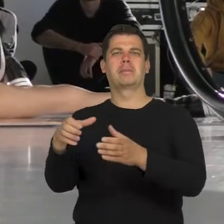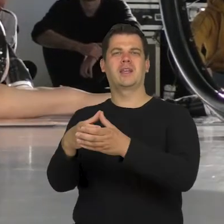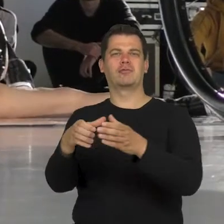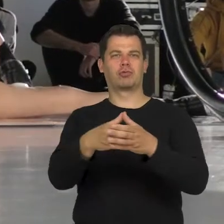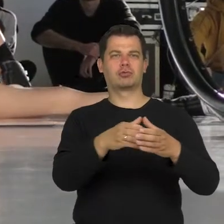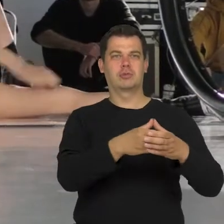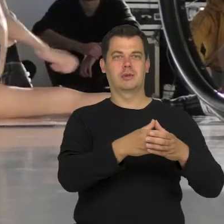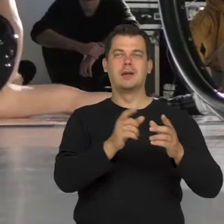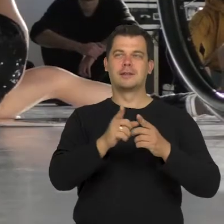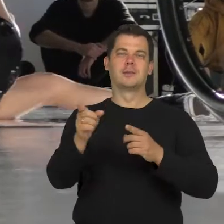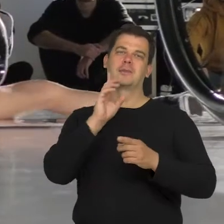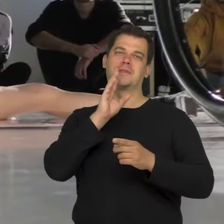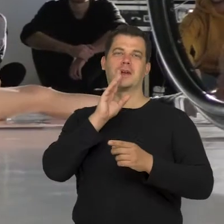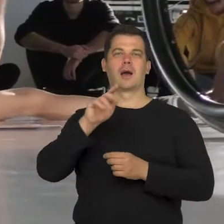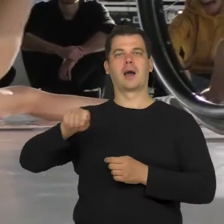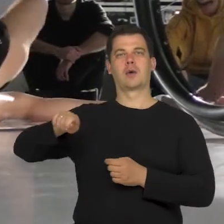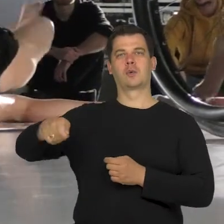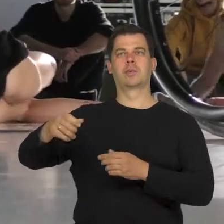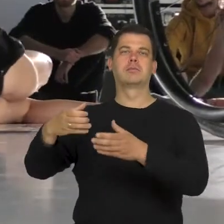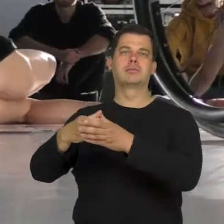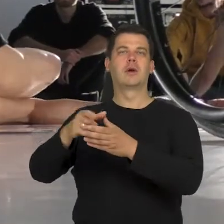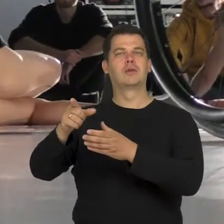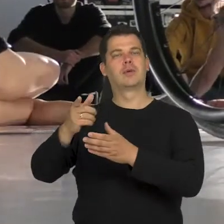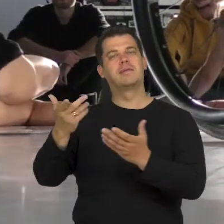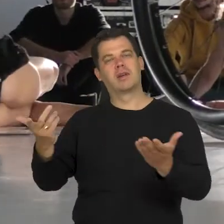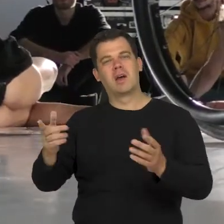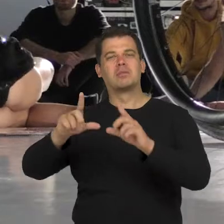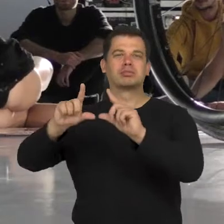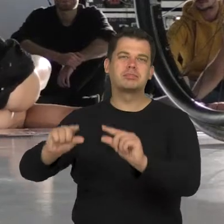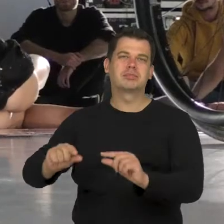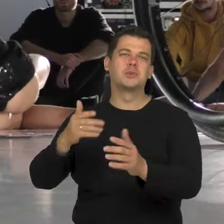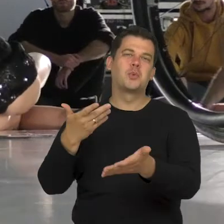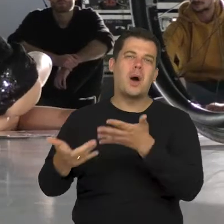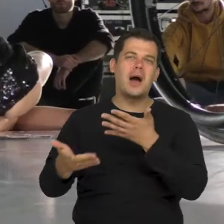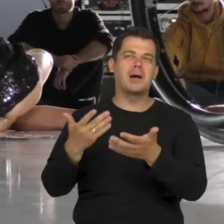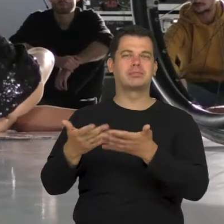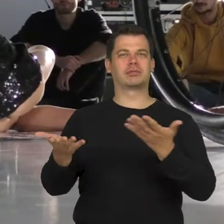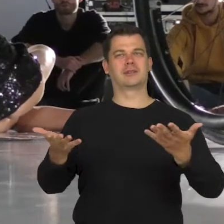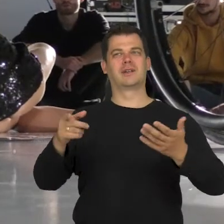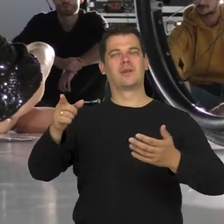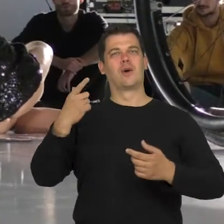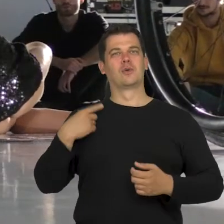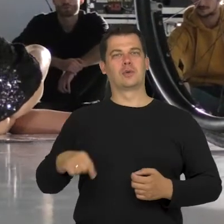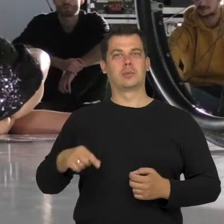are put into a category of a victim someone weaker, where the viewer decides